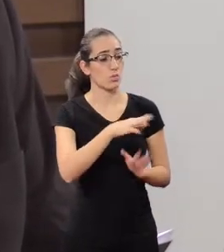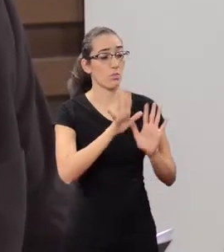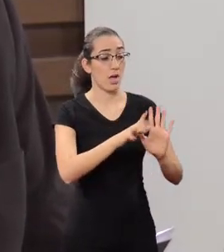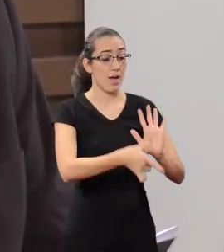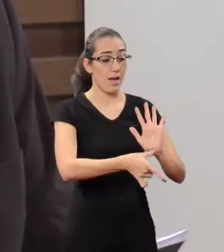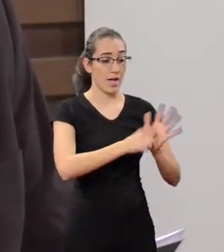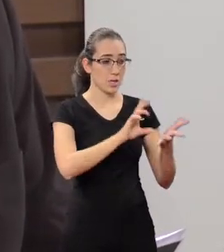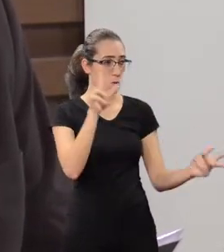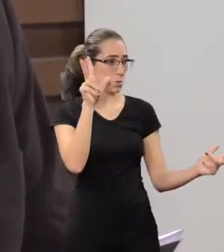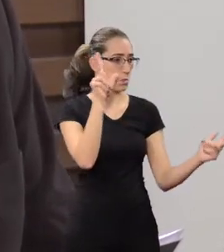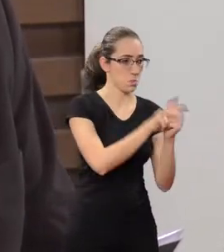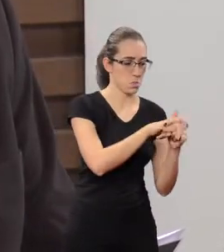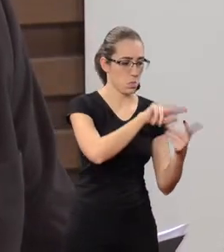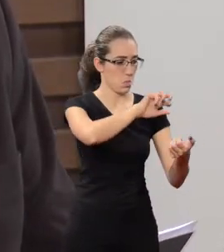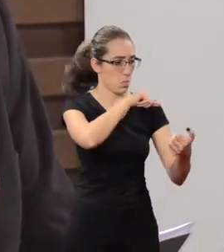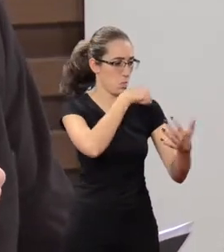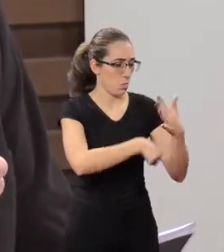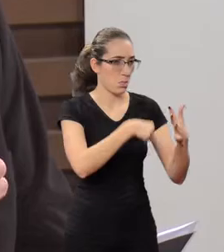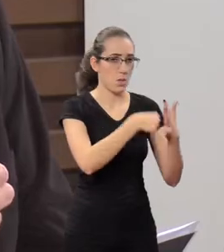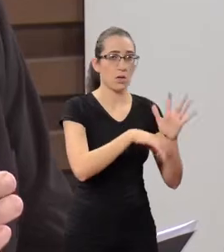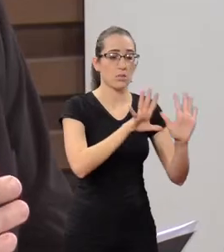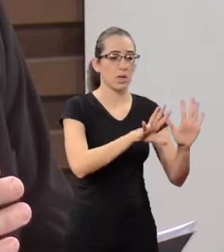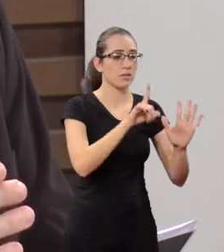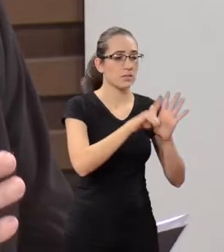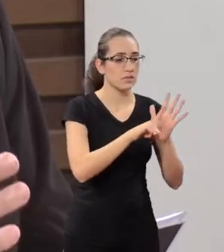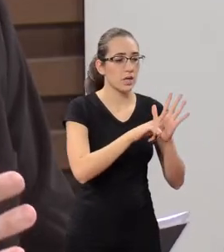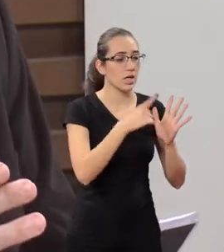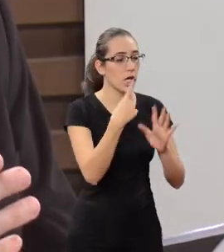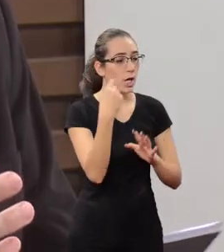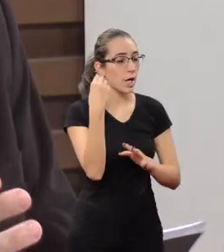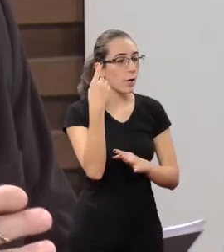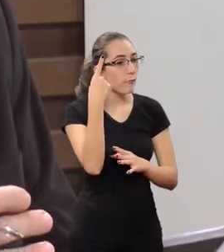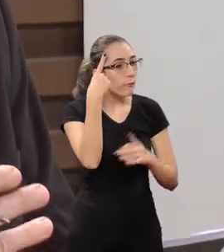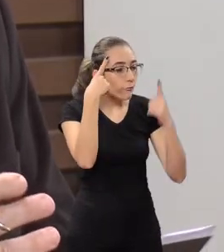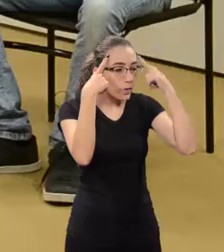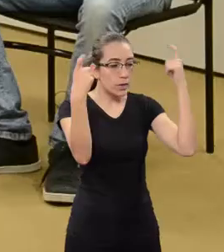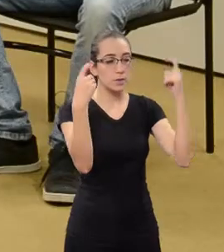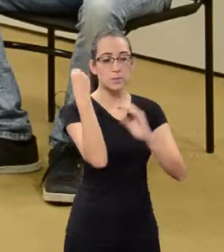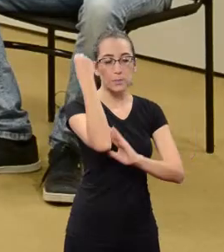a psychological violence